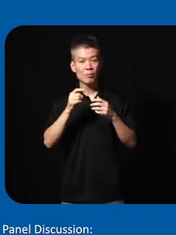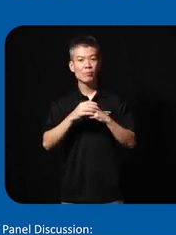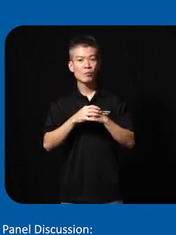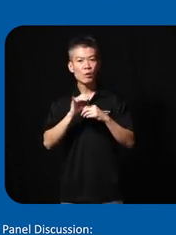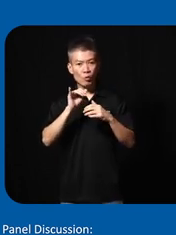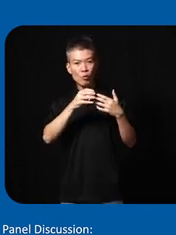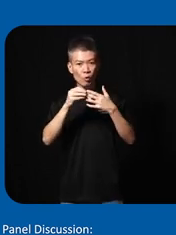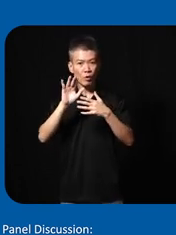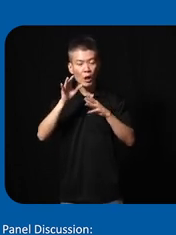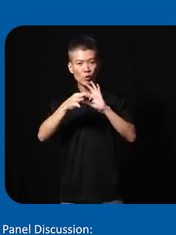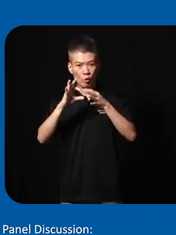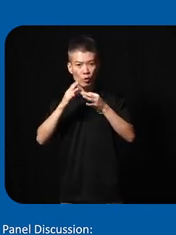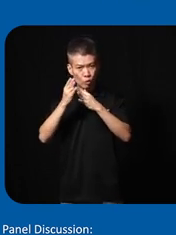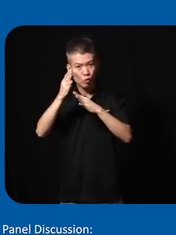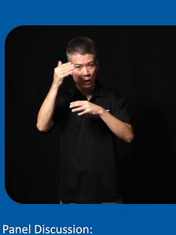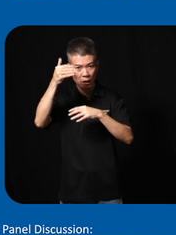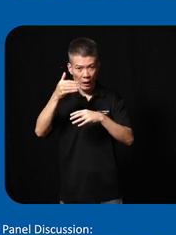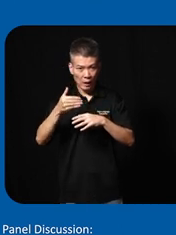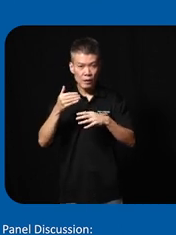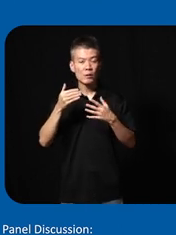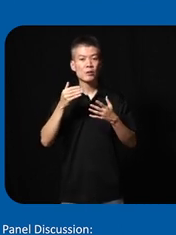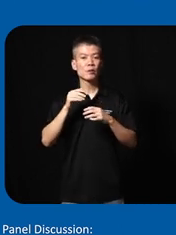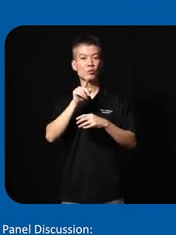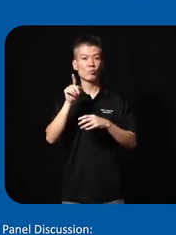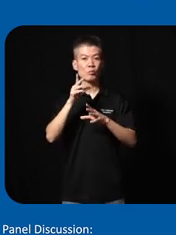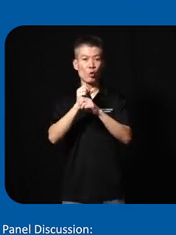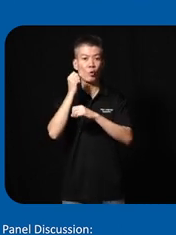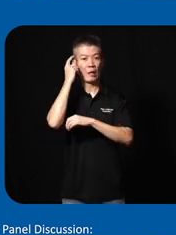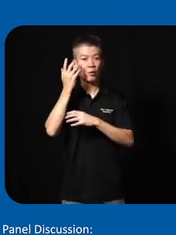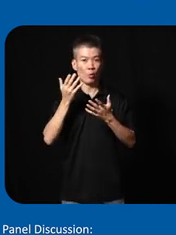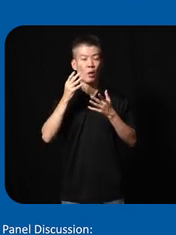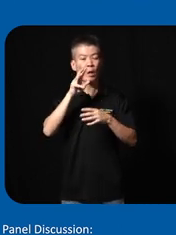follow their story throughout the slides uh they really got to understand what muscular destrophy